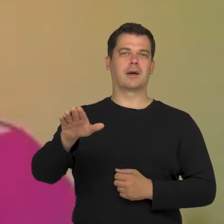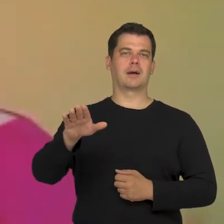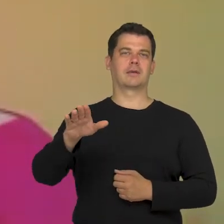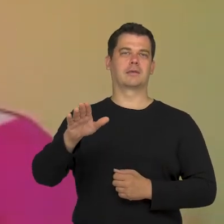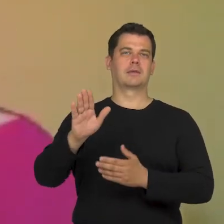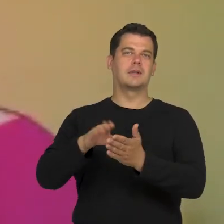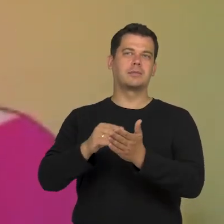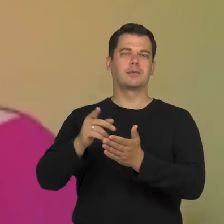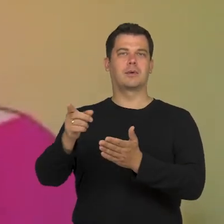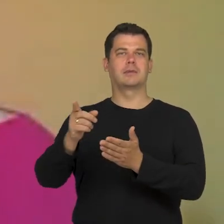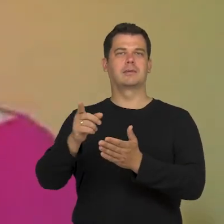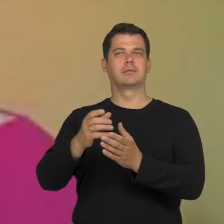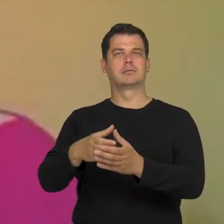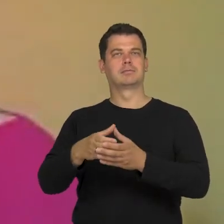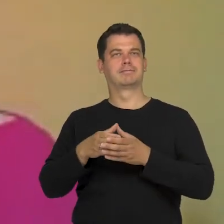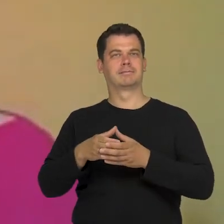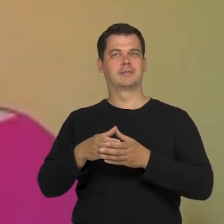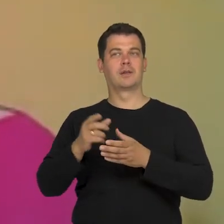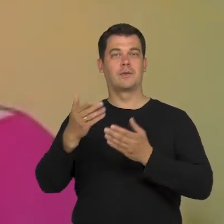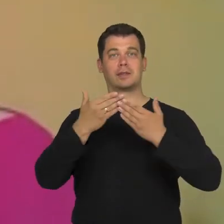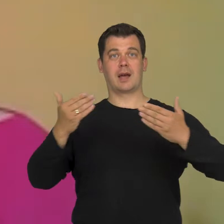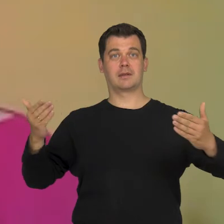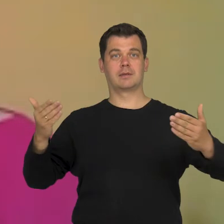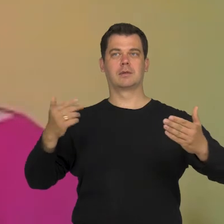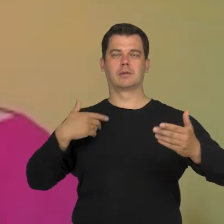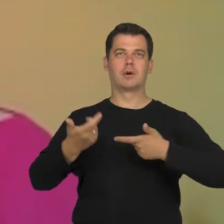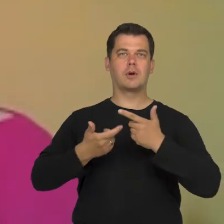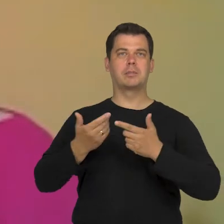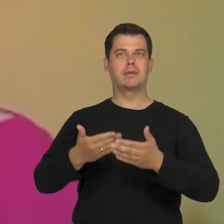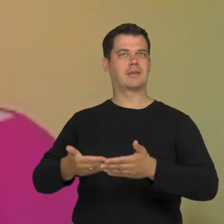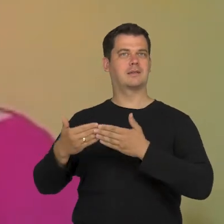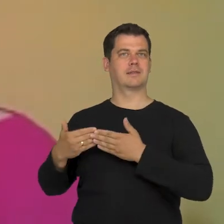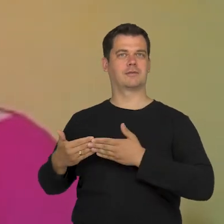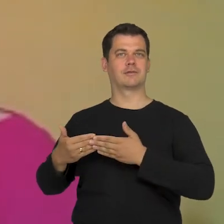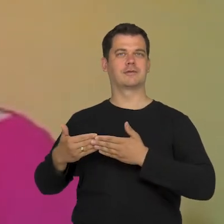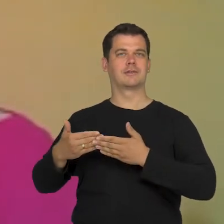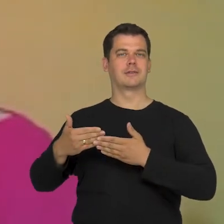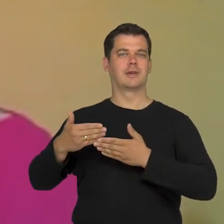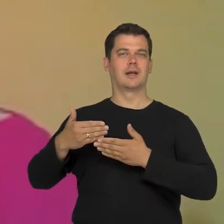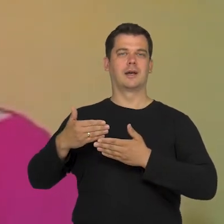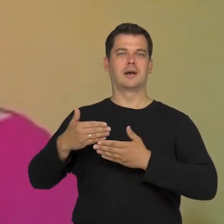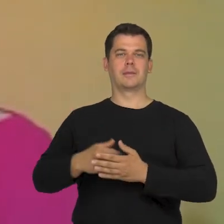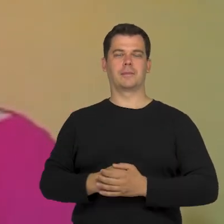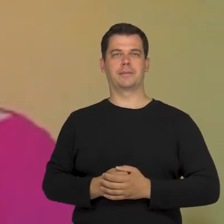who had that privilege of going to the theatre, creating outdoors, we can imagine the situation